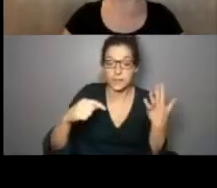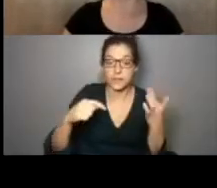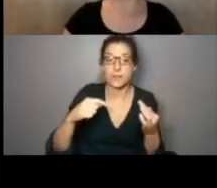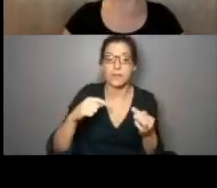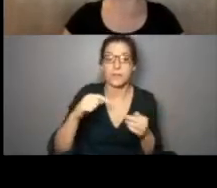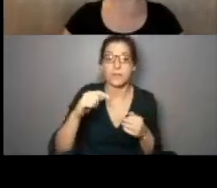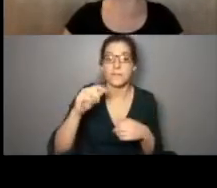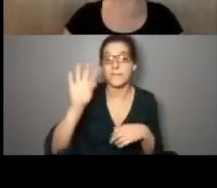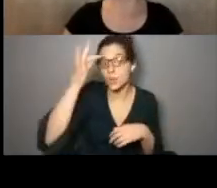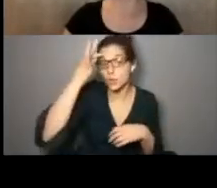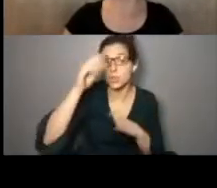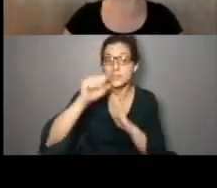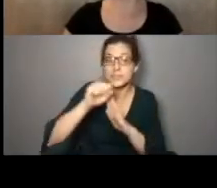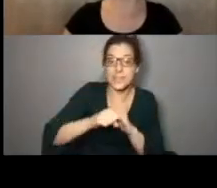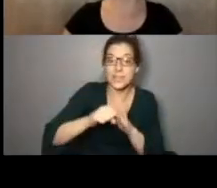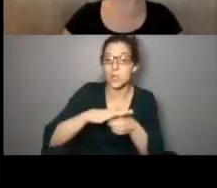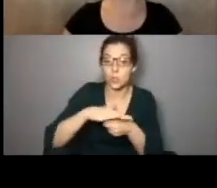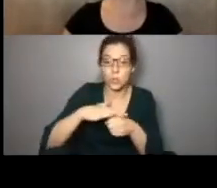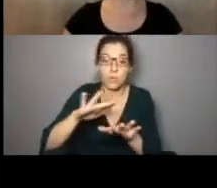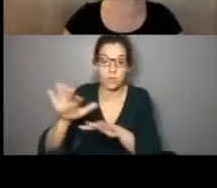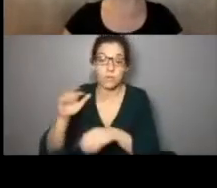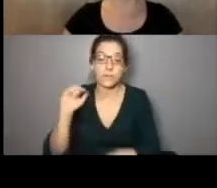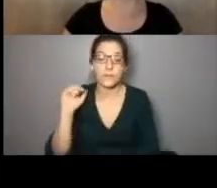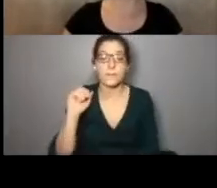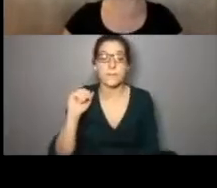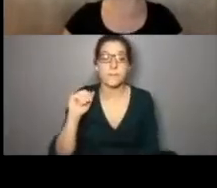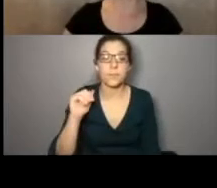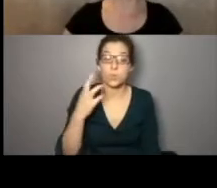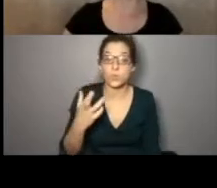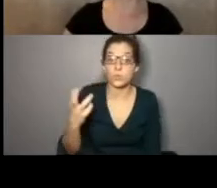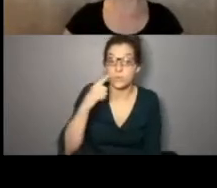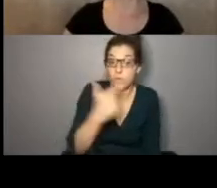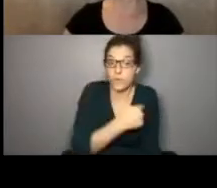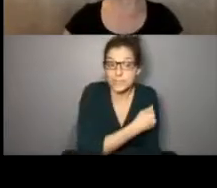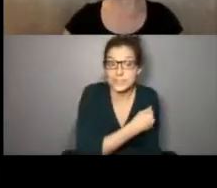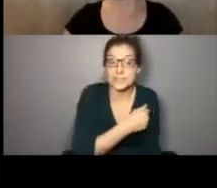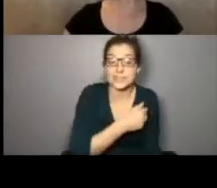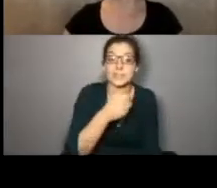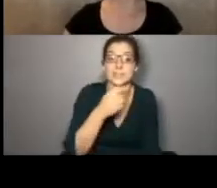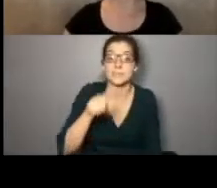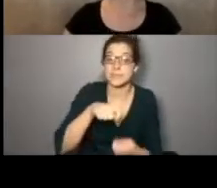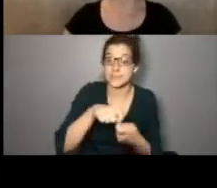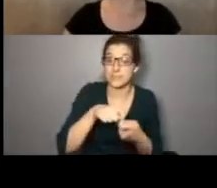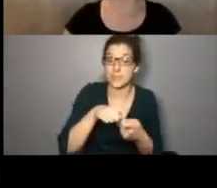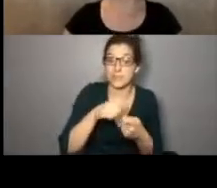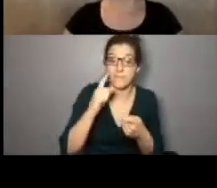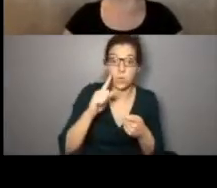that at Federal, State, and local levels . Resources for vaccines --